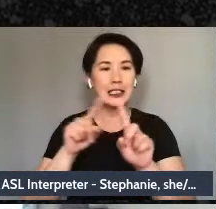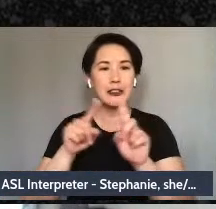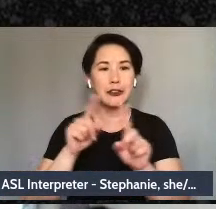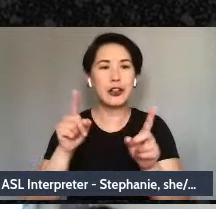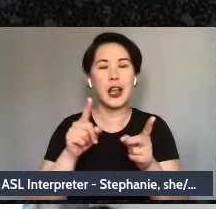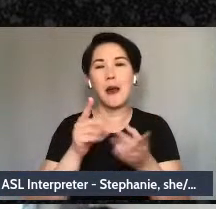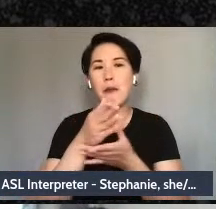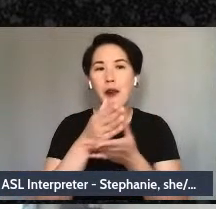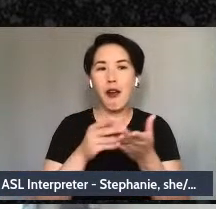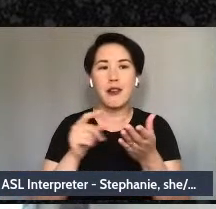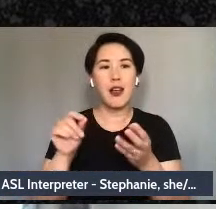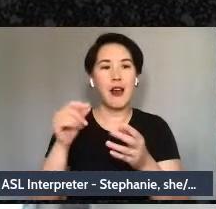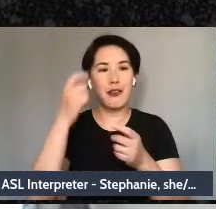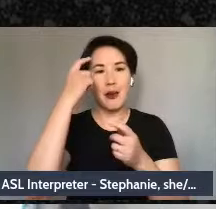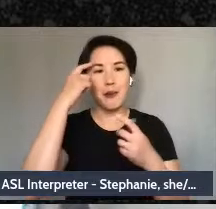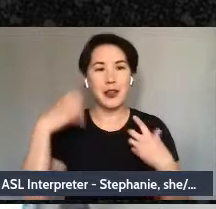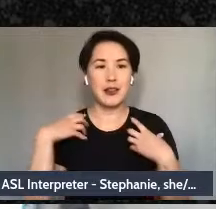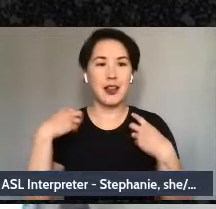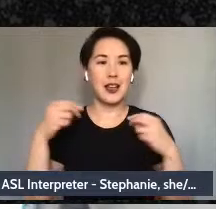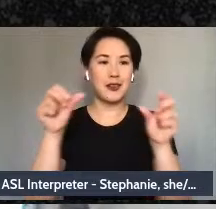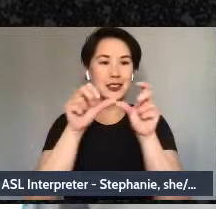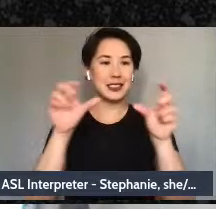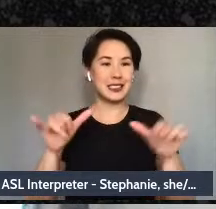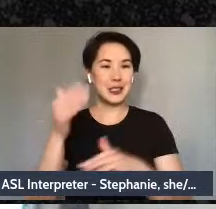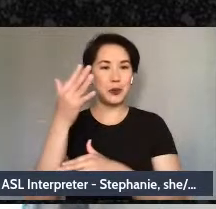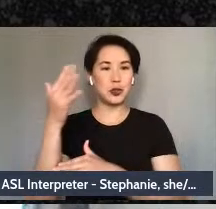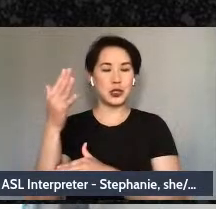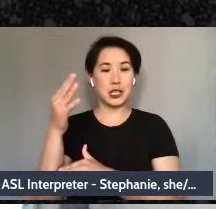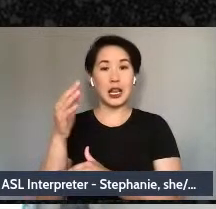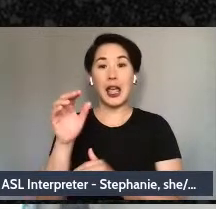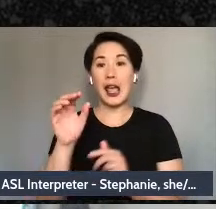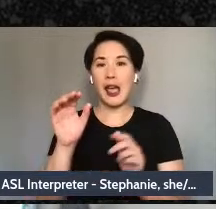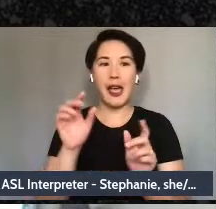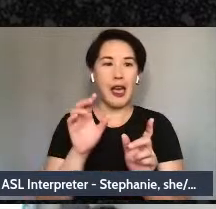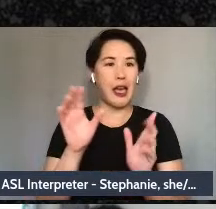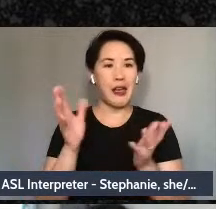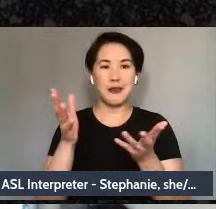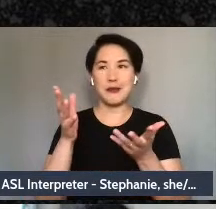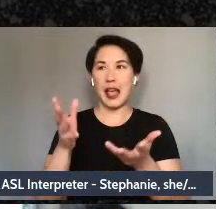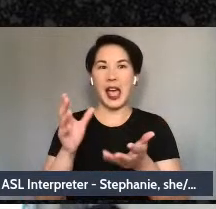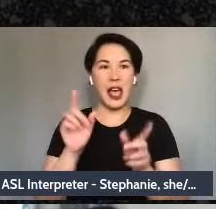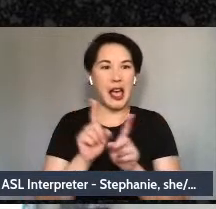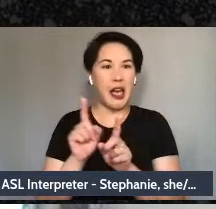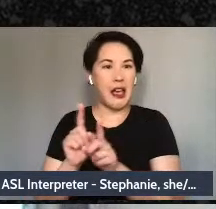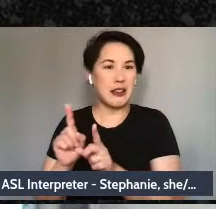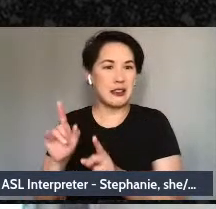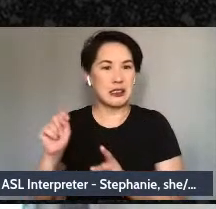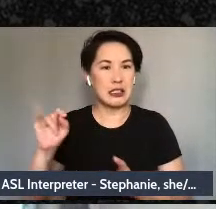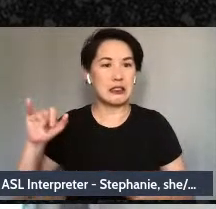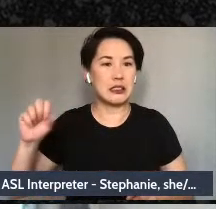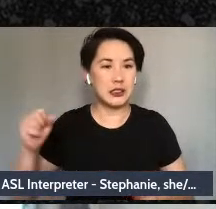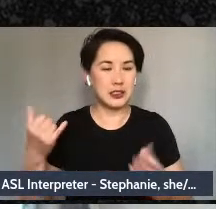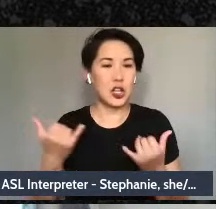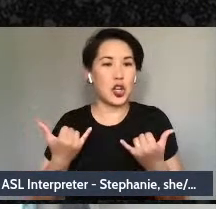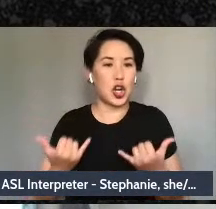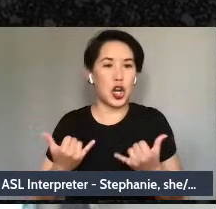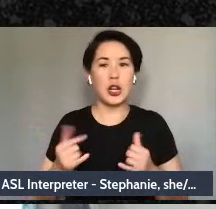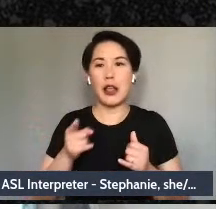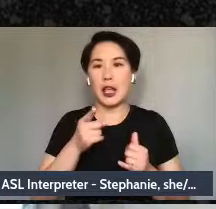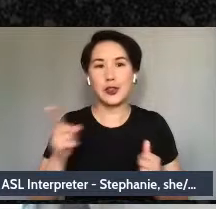system tree, As this room knows, it as - it is in this moment. And we're going to be creating